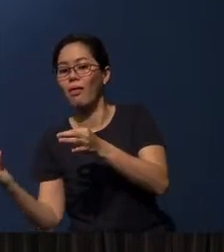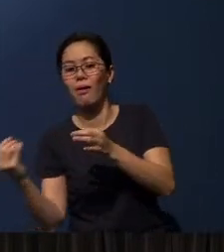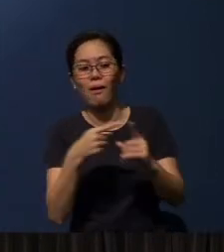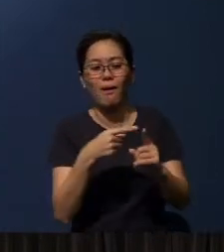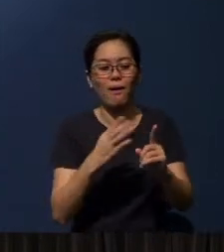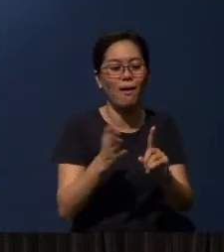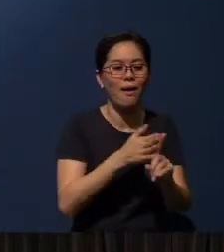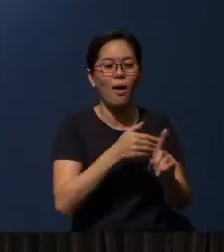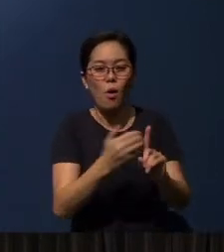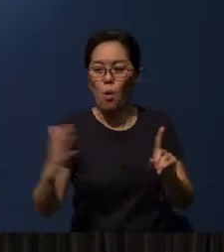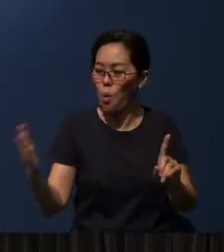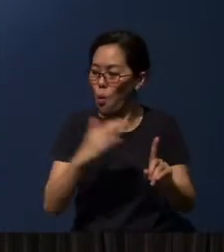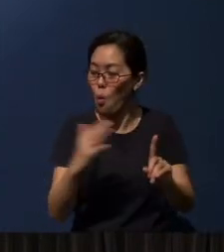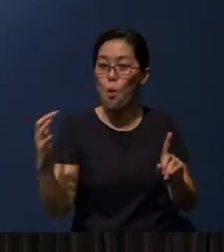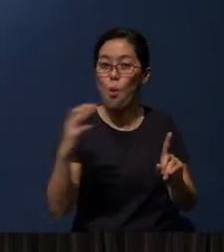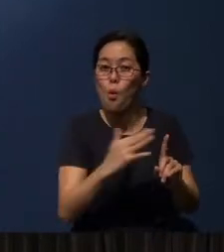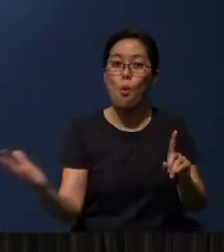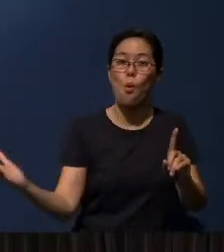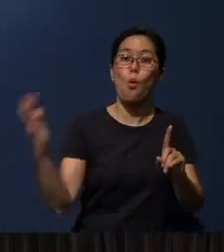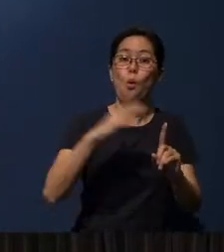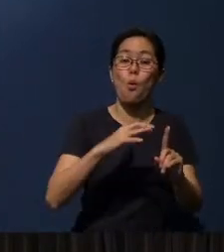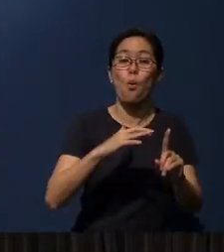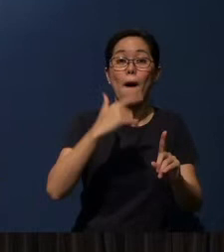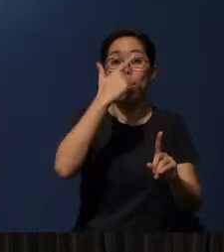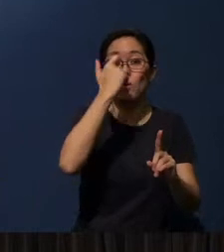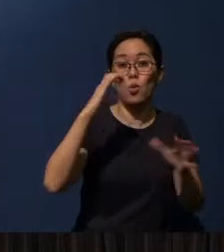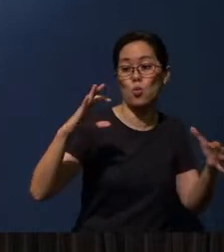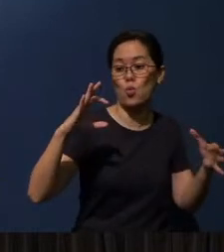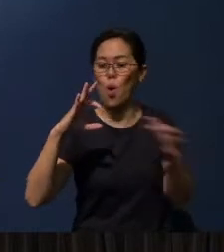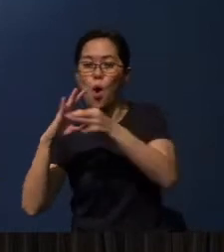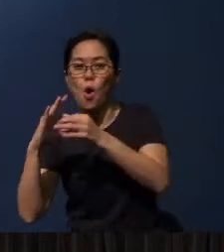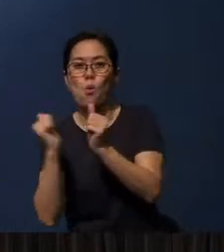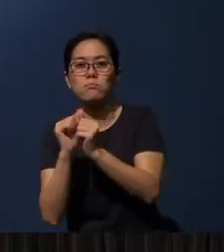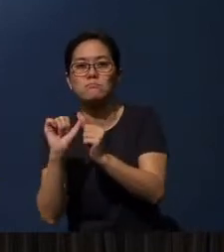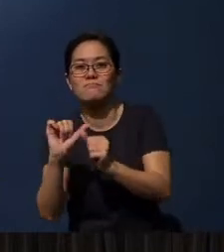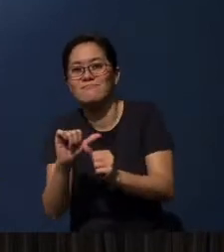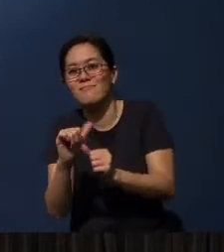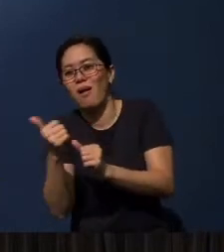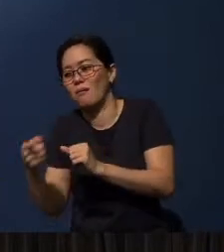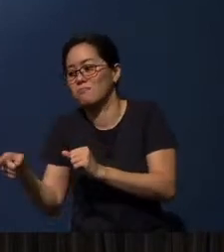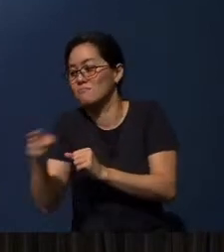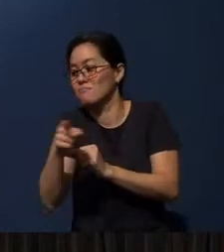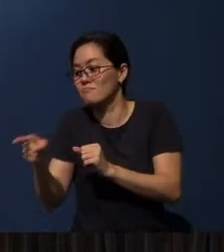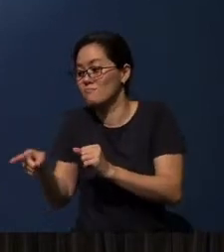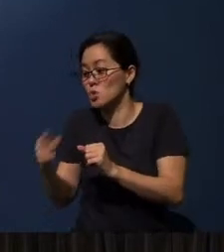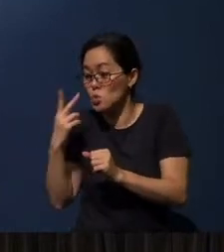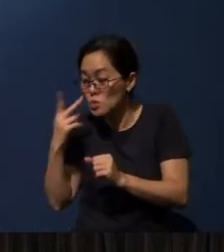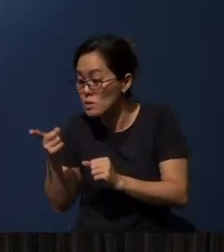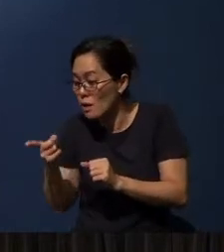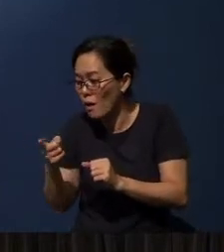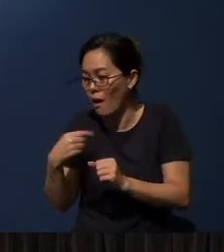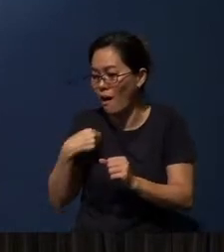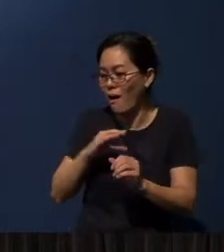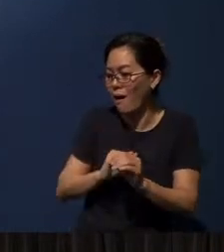in your understanding, in your connection, in your relationship to that which you are putting your faith in.